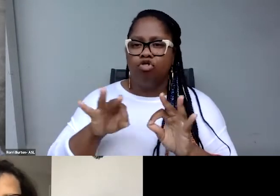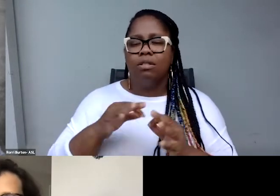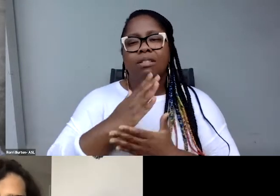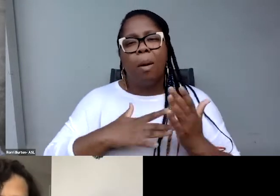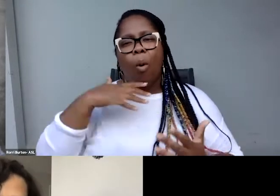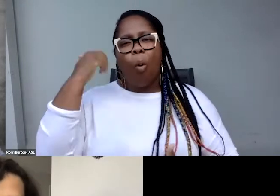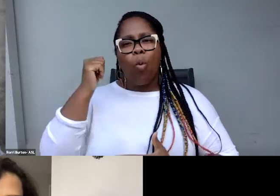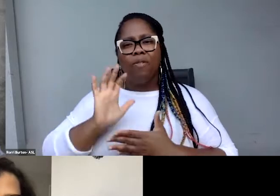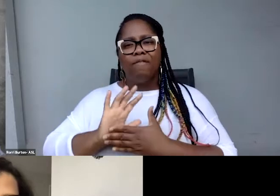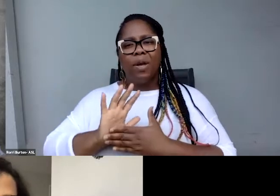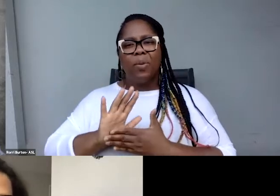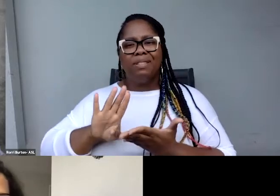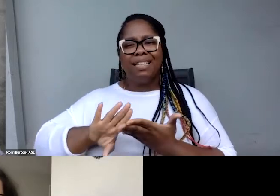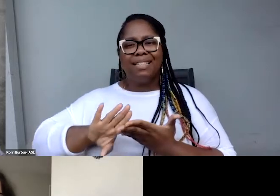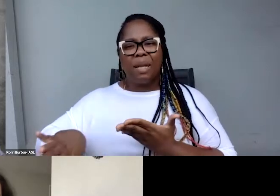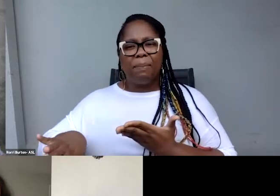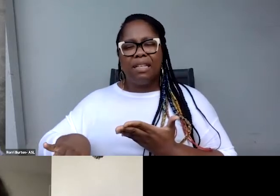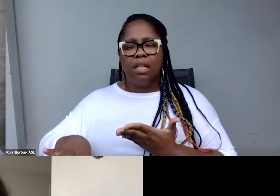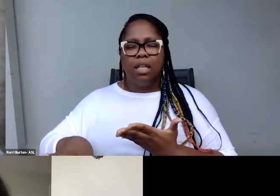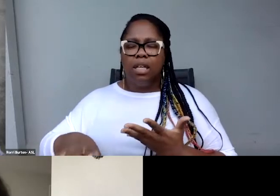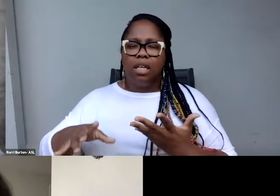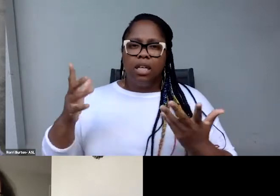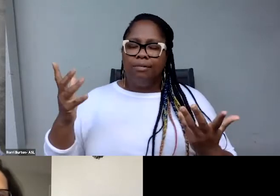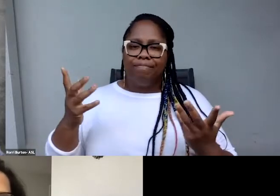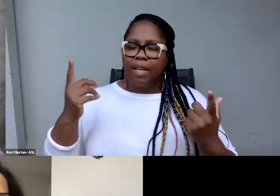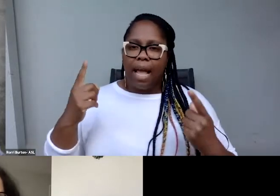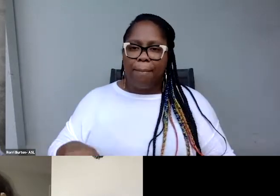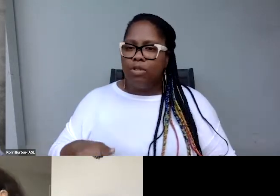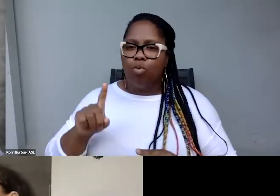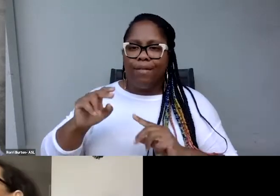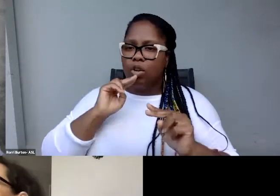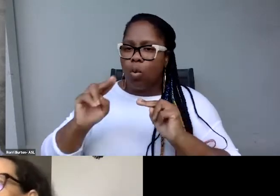You know, stuff gets- that happens in a vote. You have to negotiate.